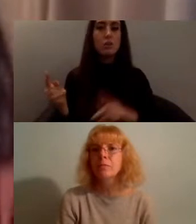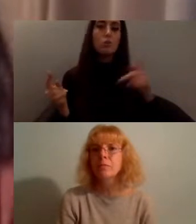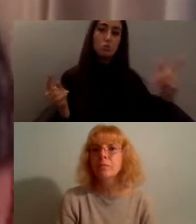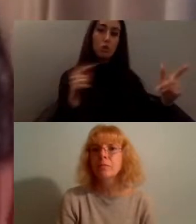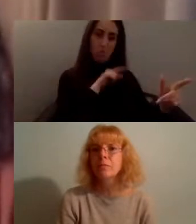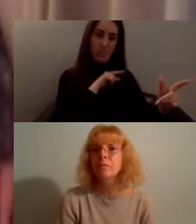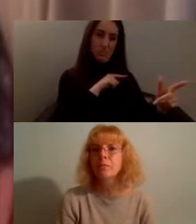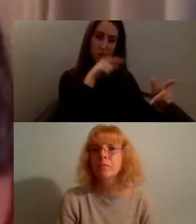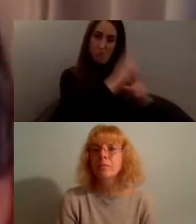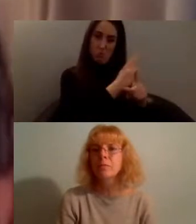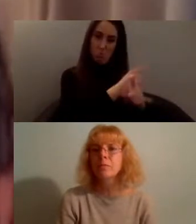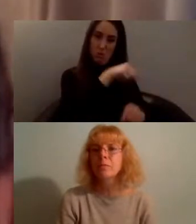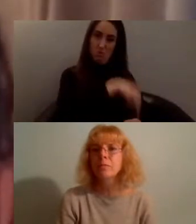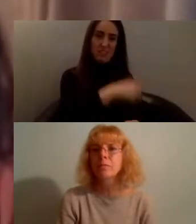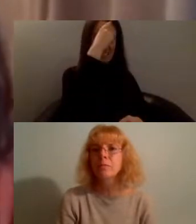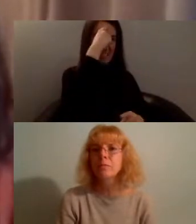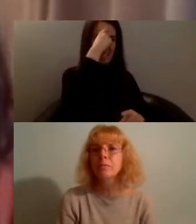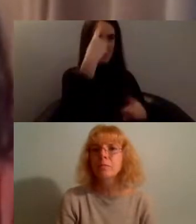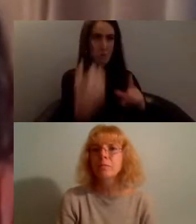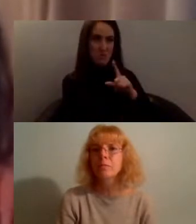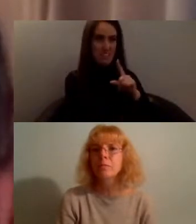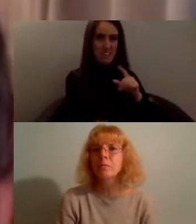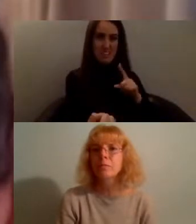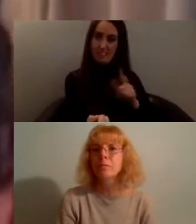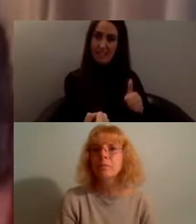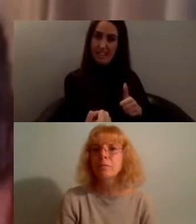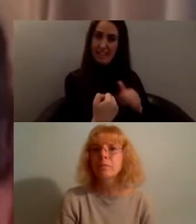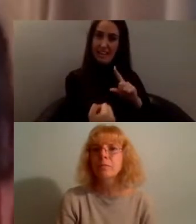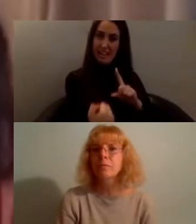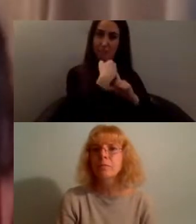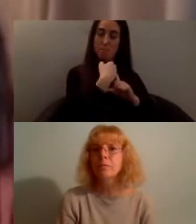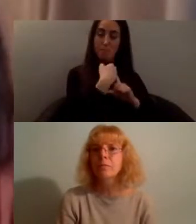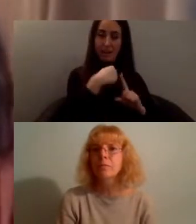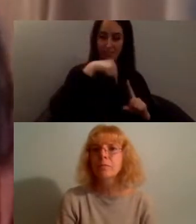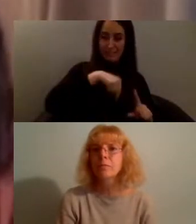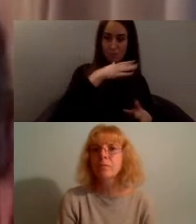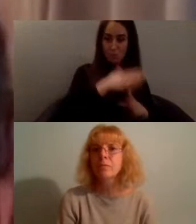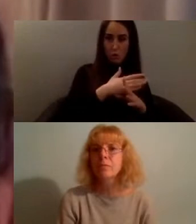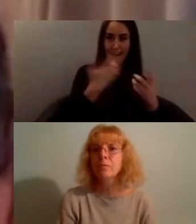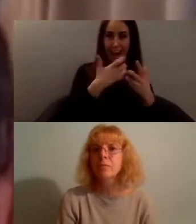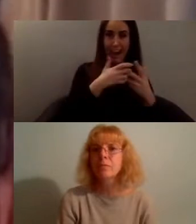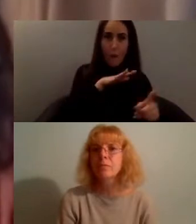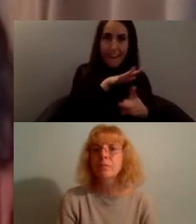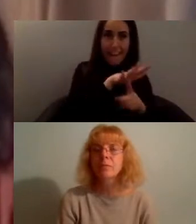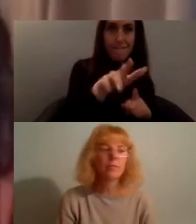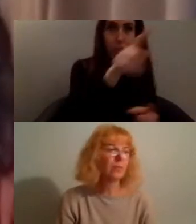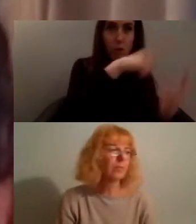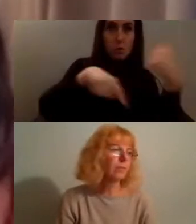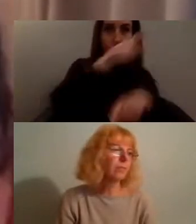thinking about the impact of this kind of work on individuals and the overwhelm the exhaustion